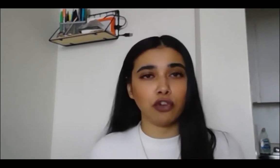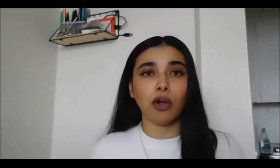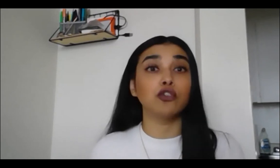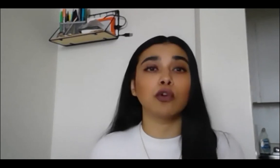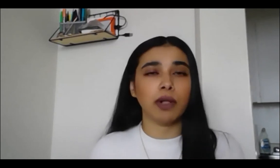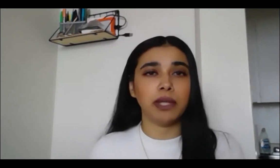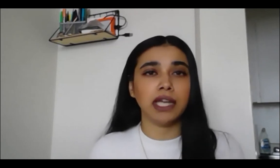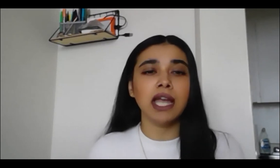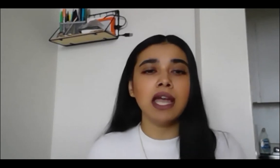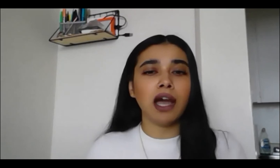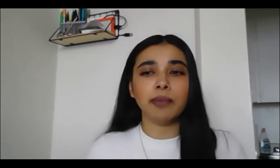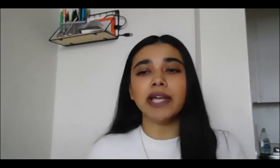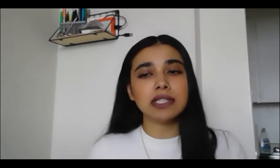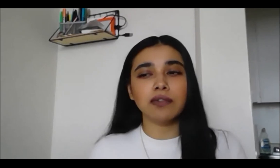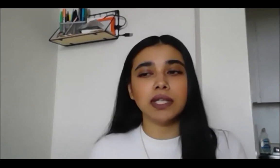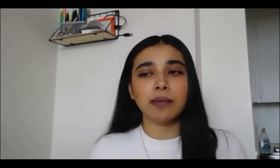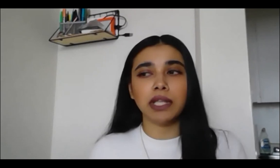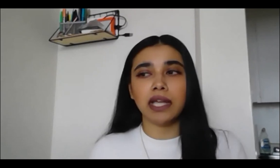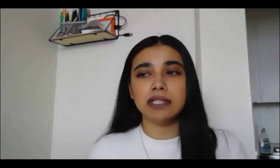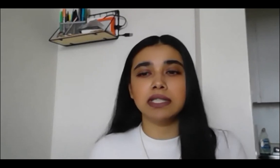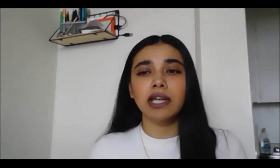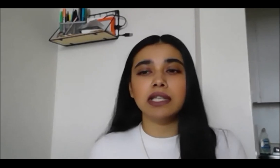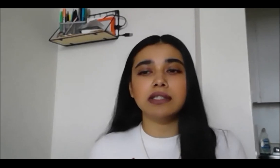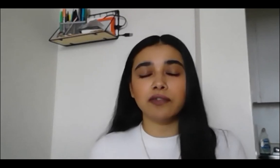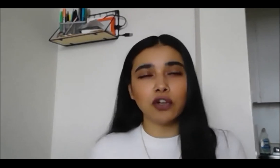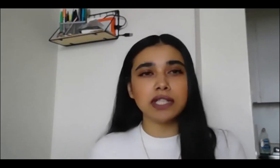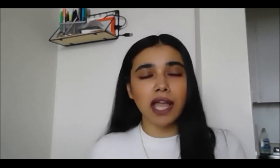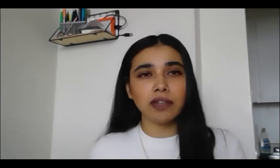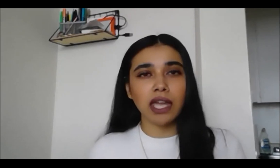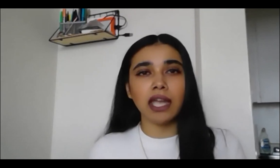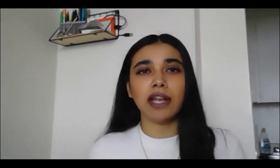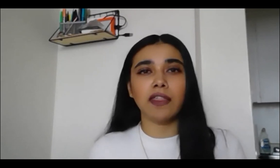your well-being. That's definitely something that is difficult to navigate